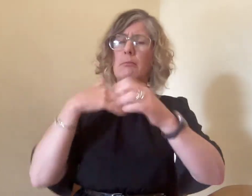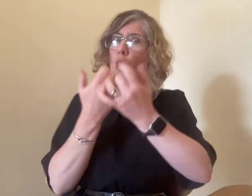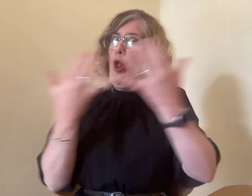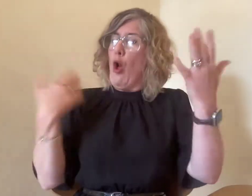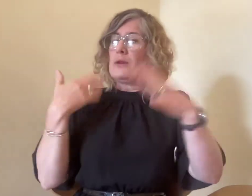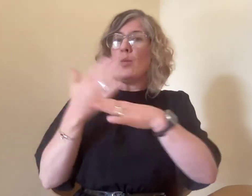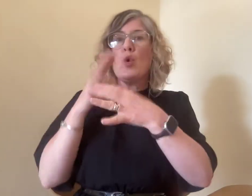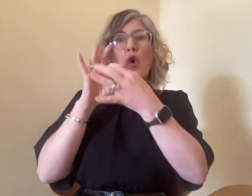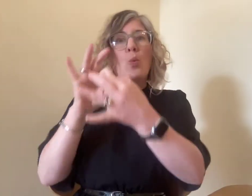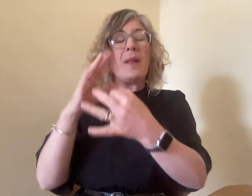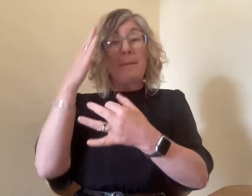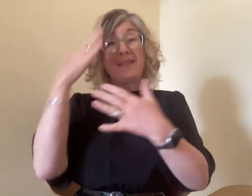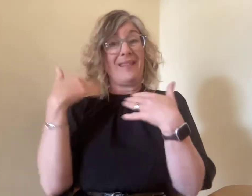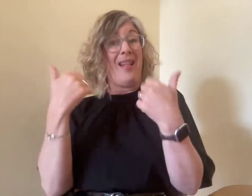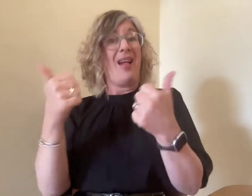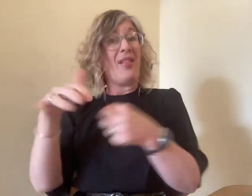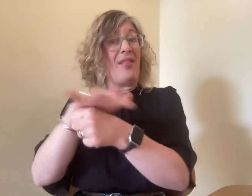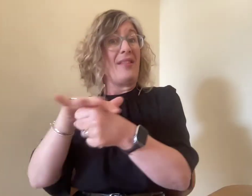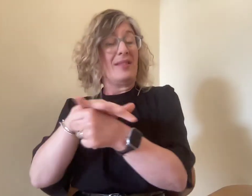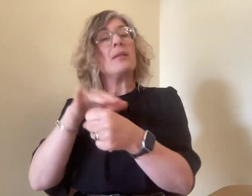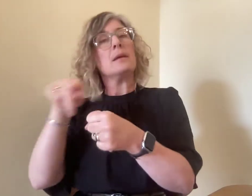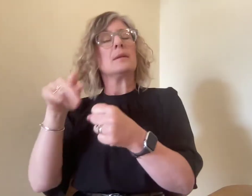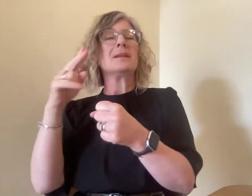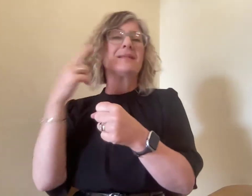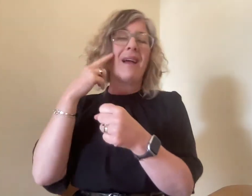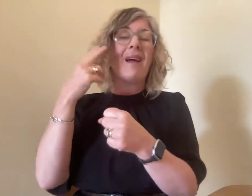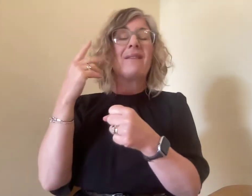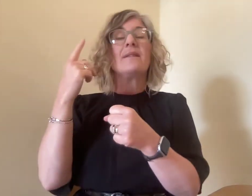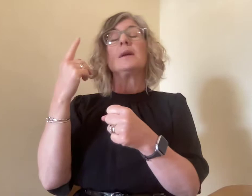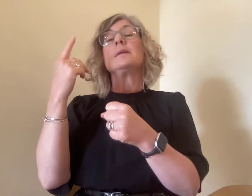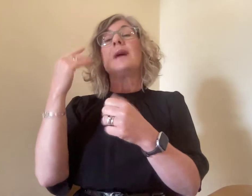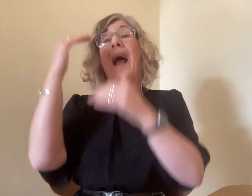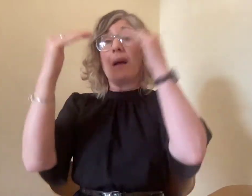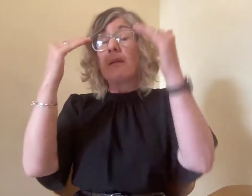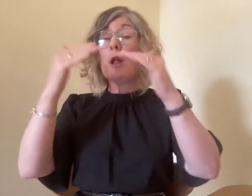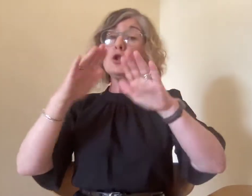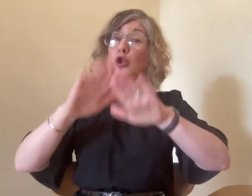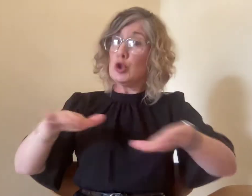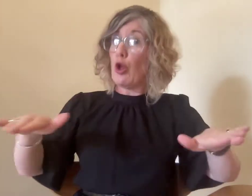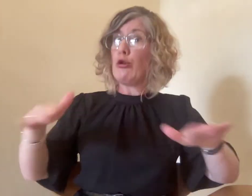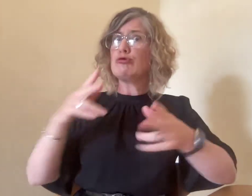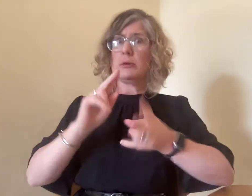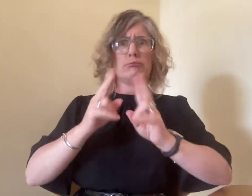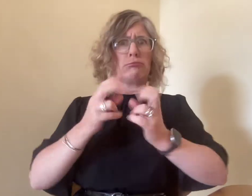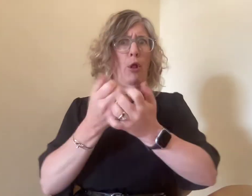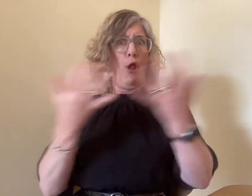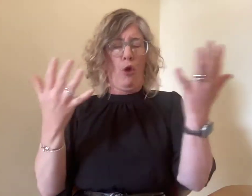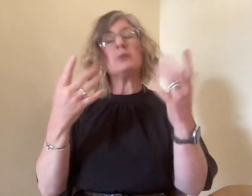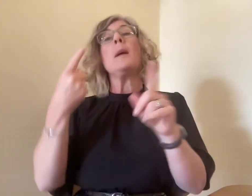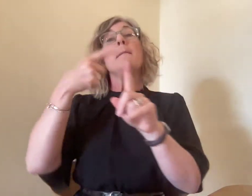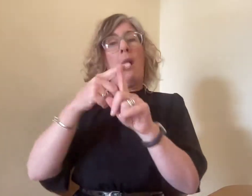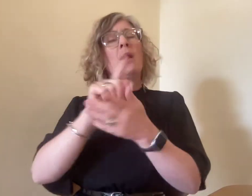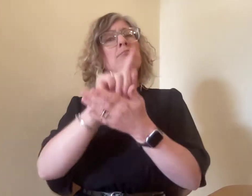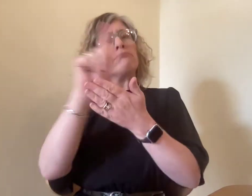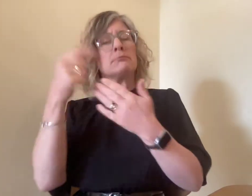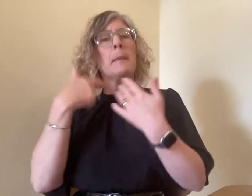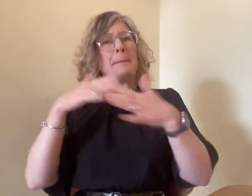I did a lot of work in the mental health context with deaf adults and children and have published